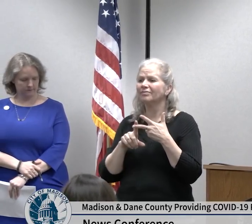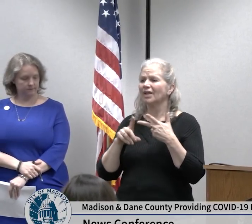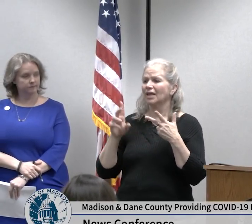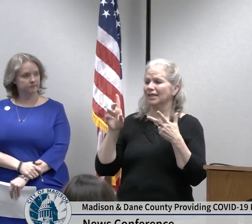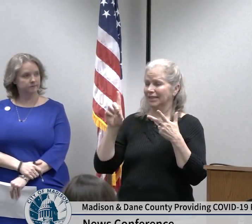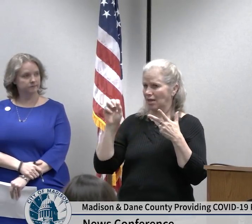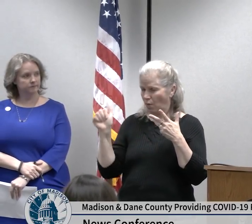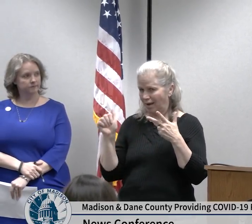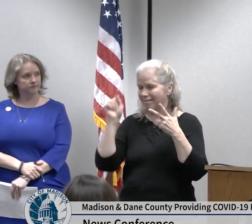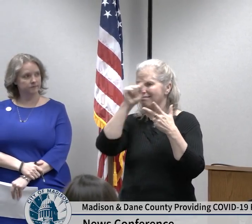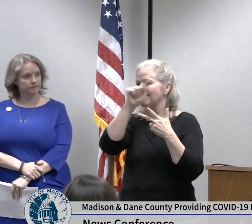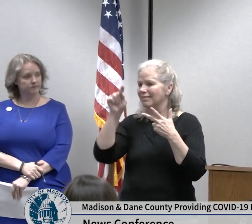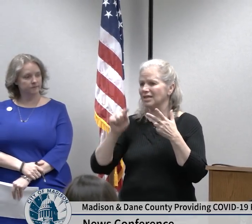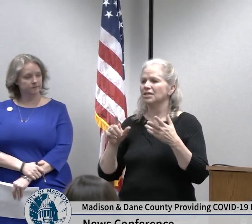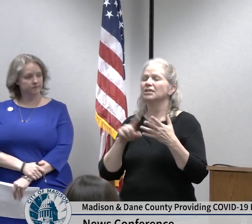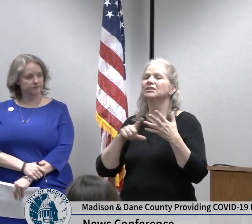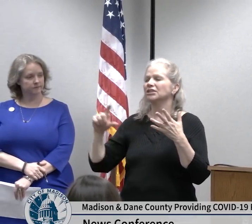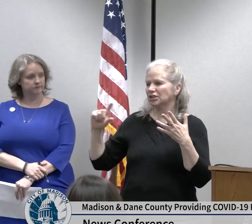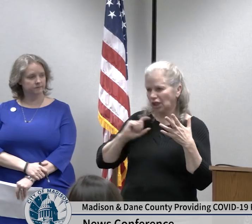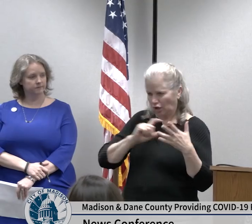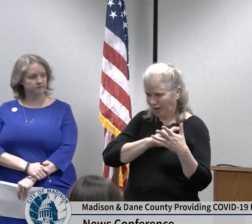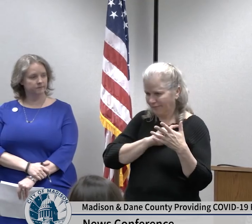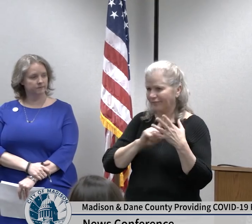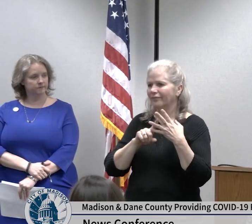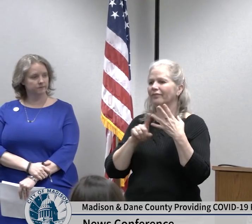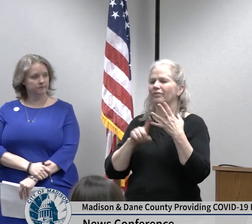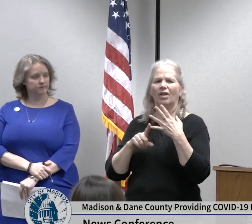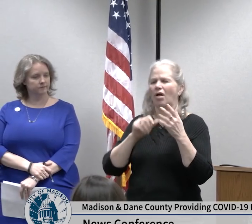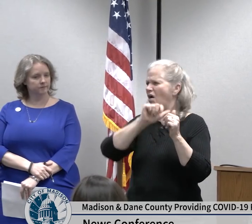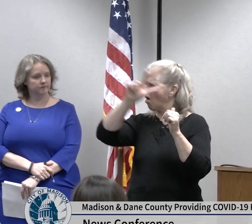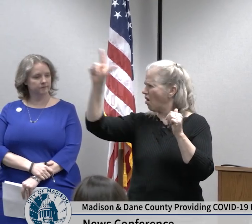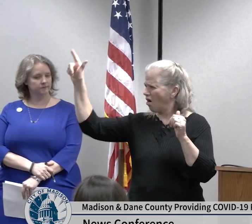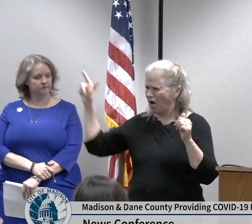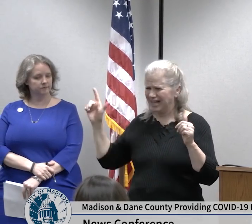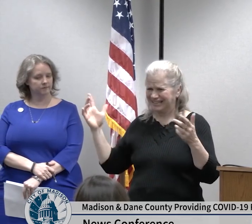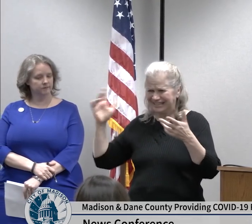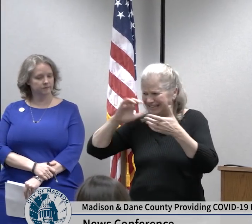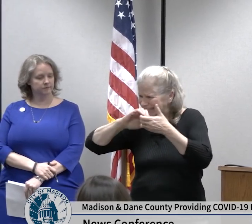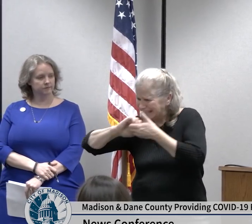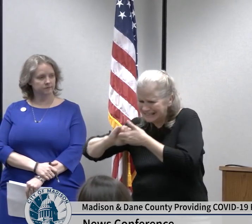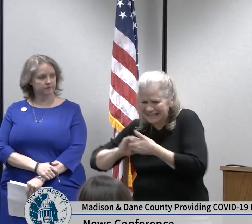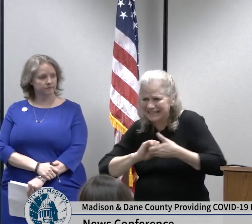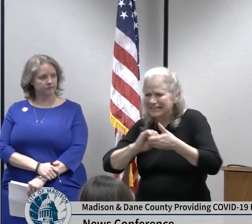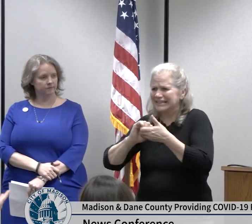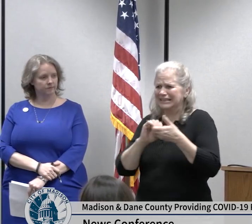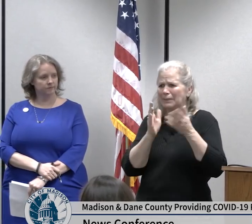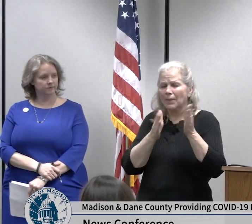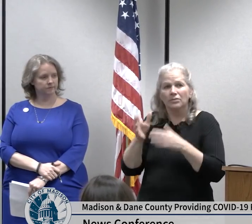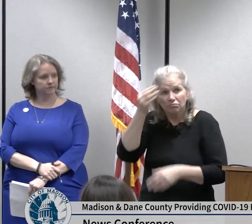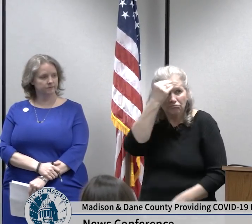closely on planning preparedness and response public health is keeping the community informed and is providing regular updates